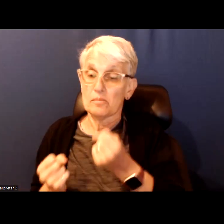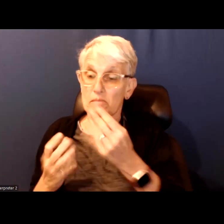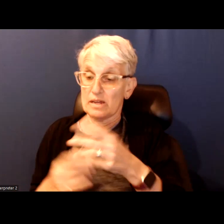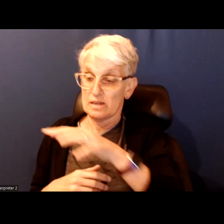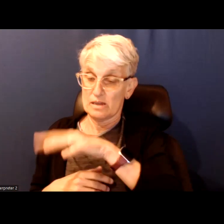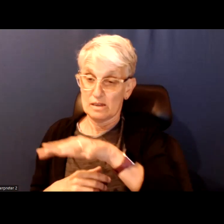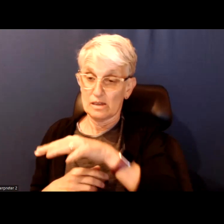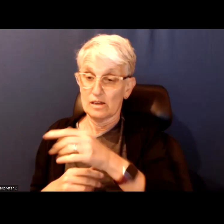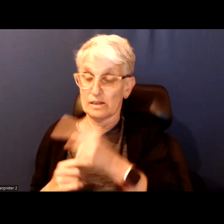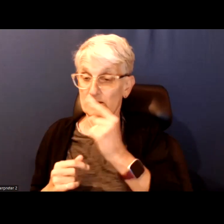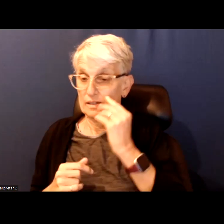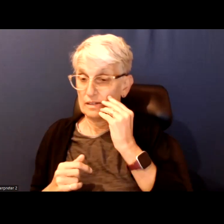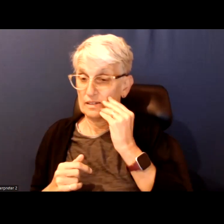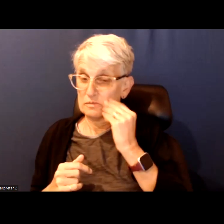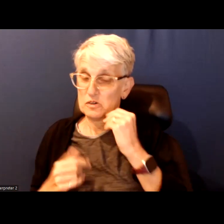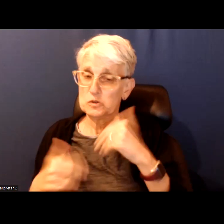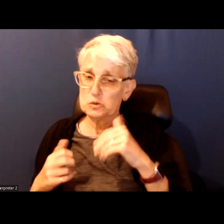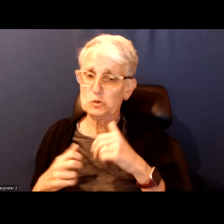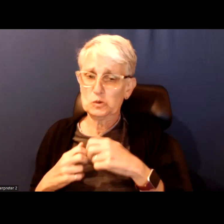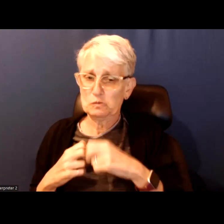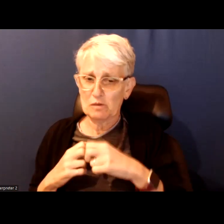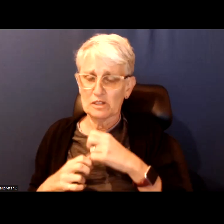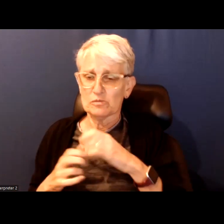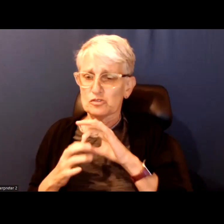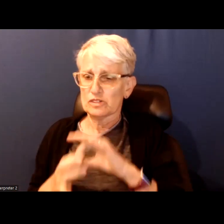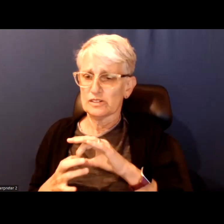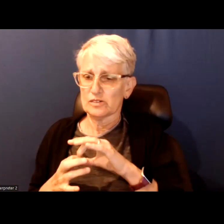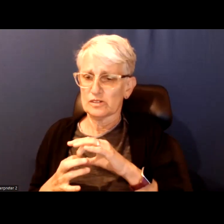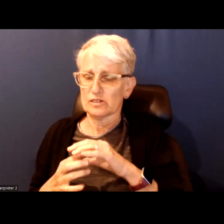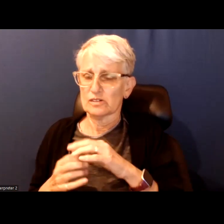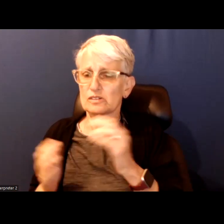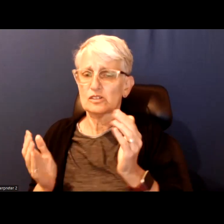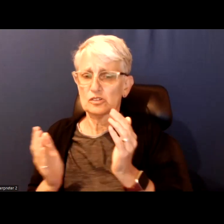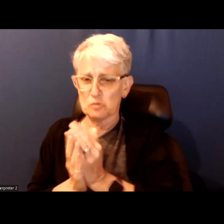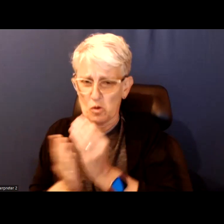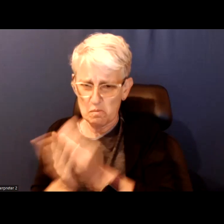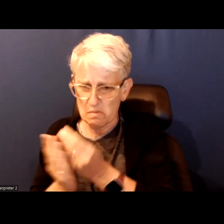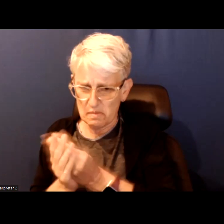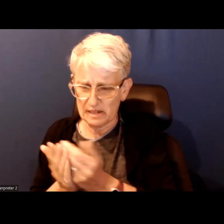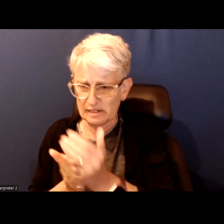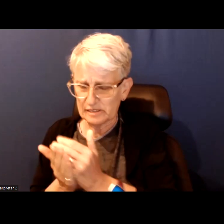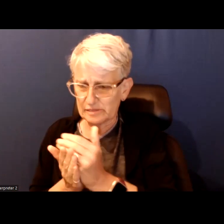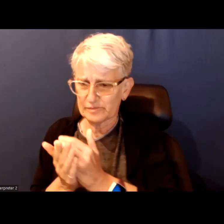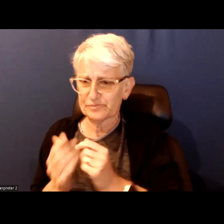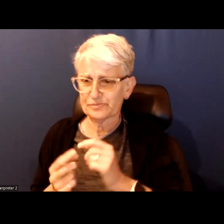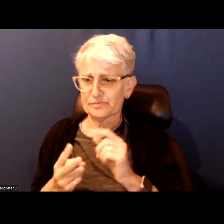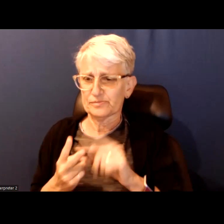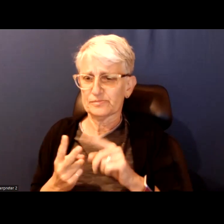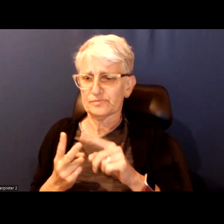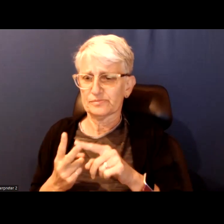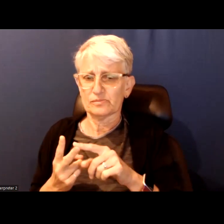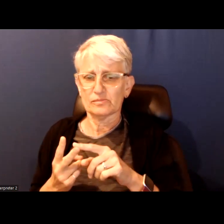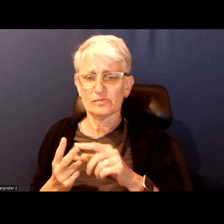are experiencing challenges related to being low income with experiencing homelessness.